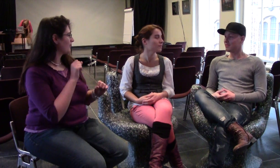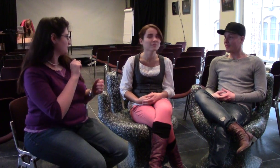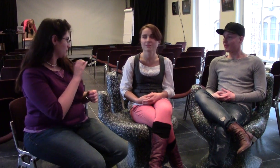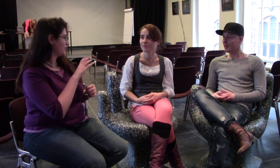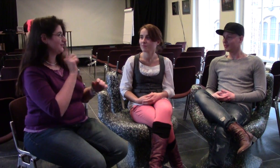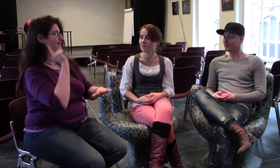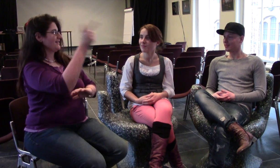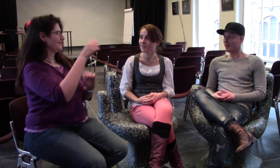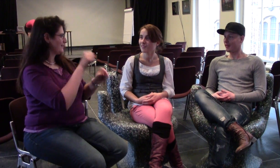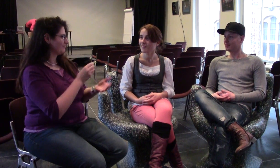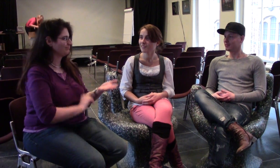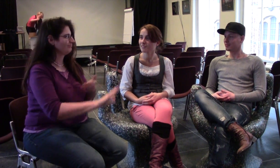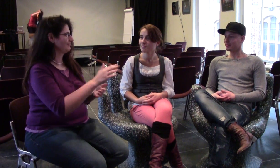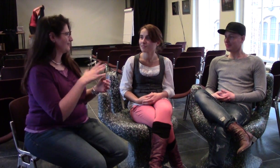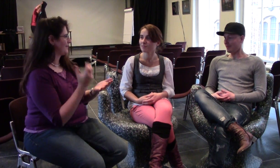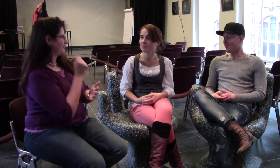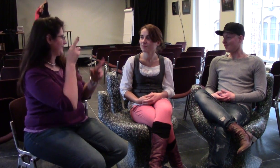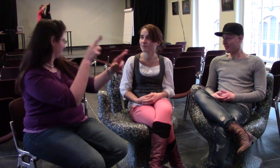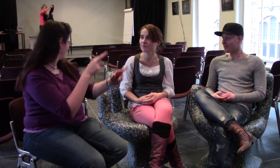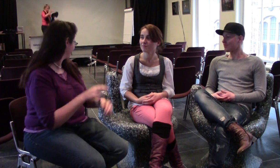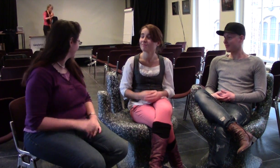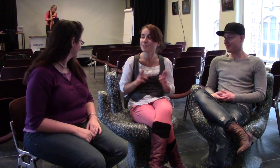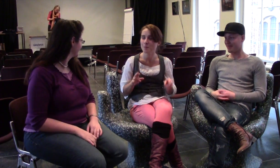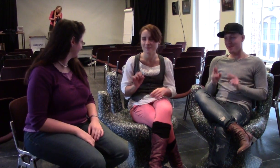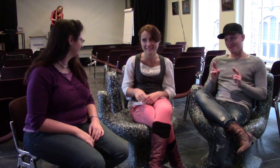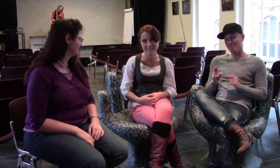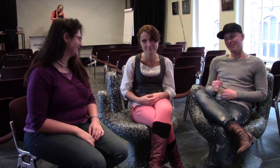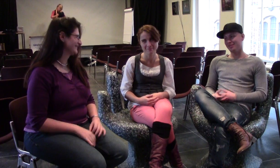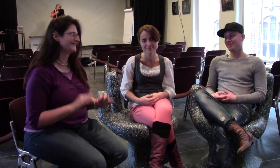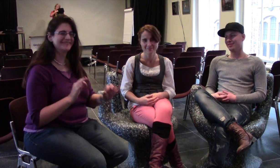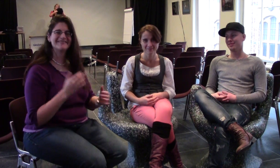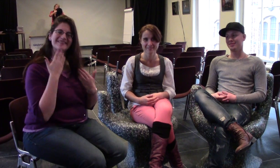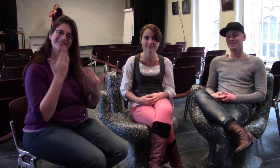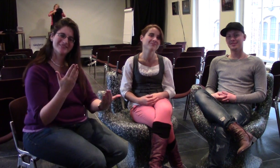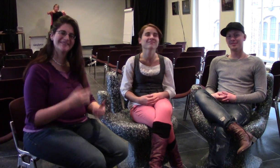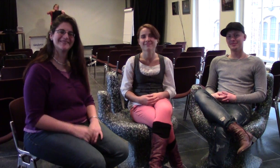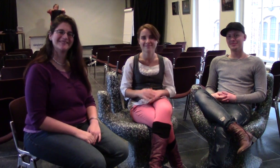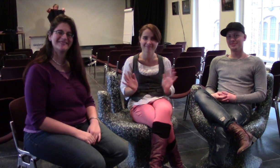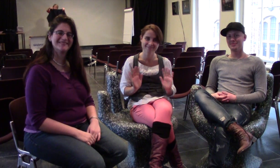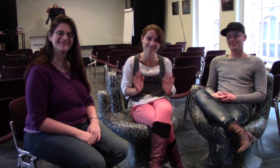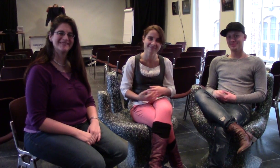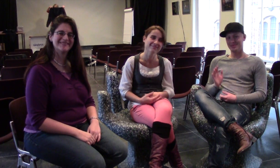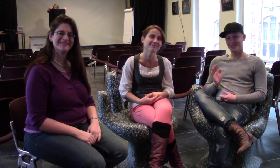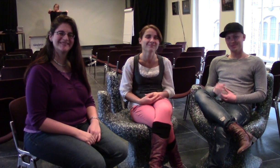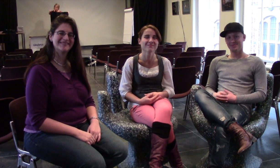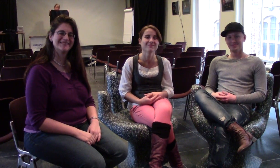Hopefully you'll be able to achieve some success with this new knowledge you have now. We hope so too. Thank you. Bye.